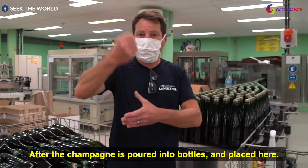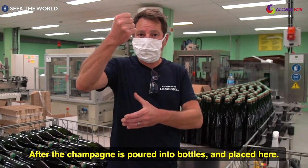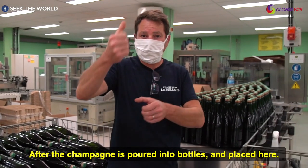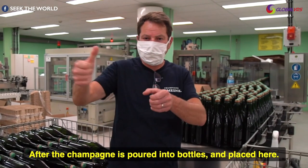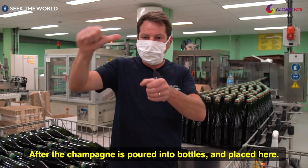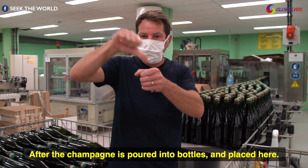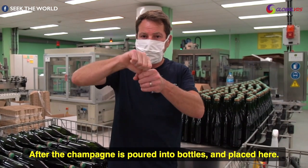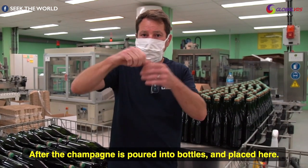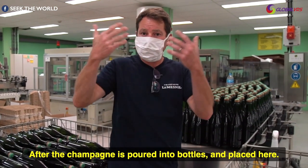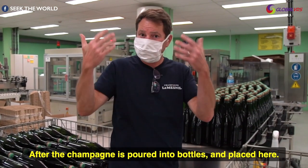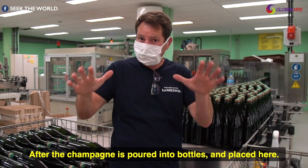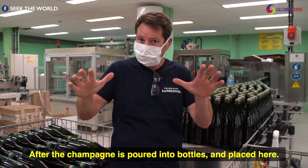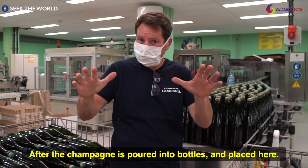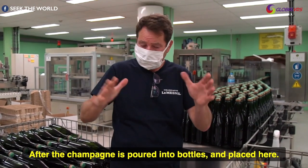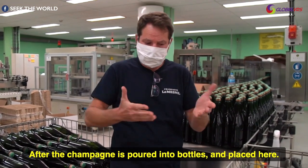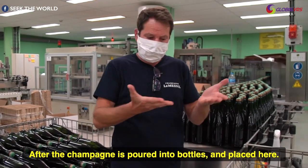after the champagne is poured into bottles and placed here